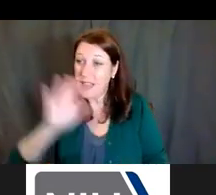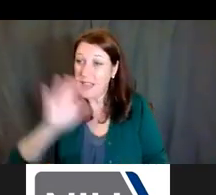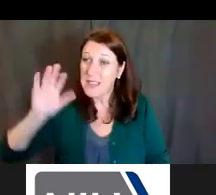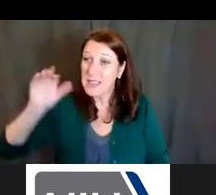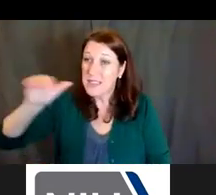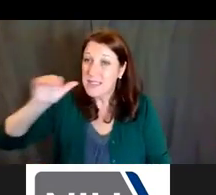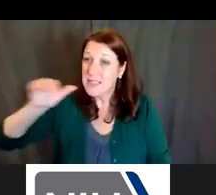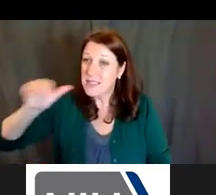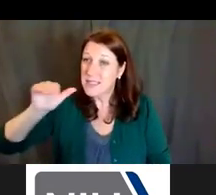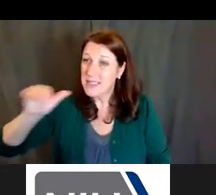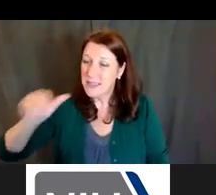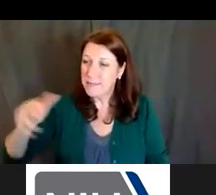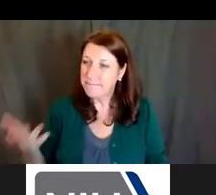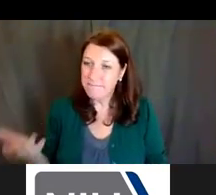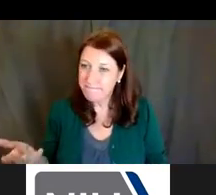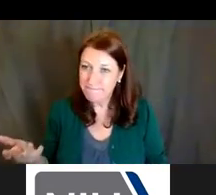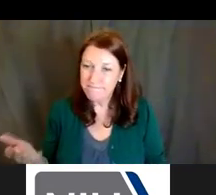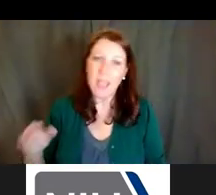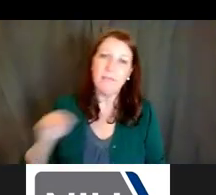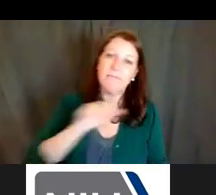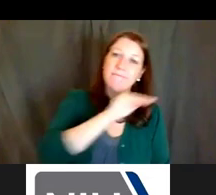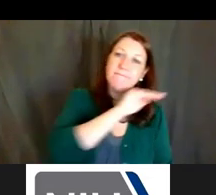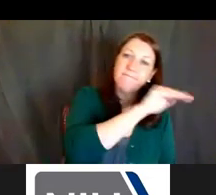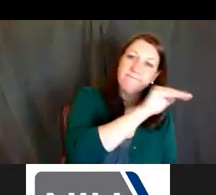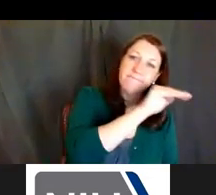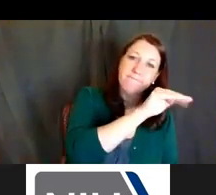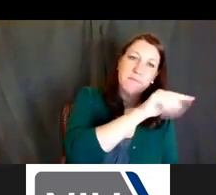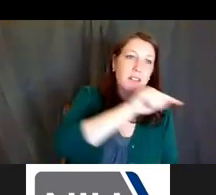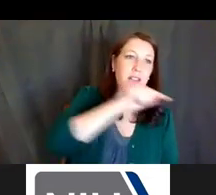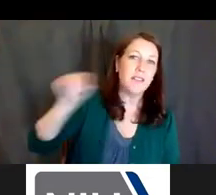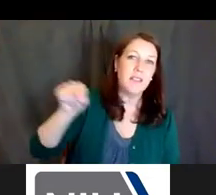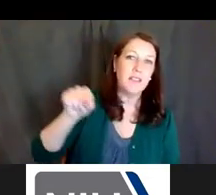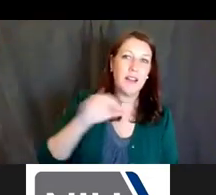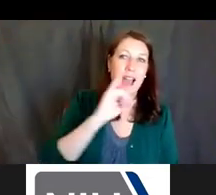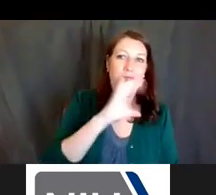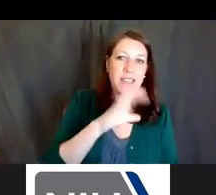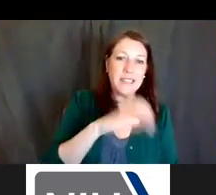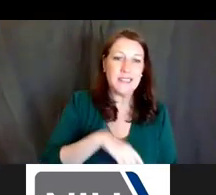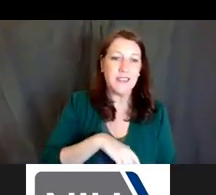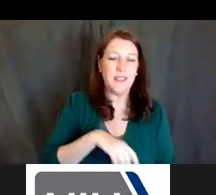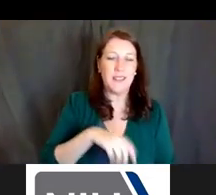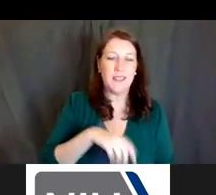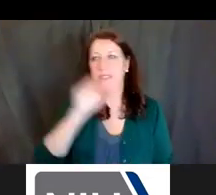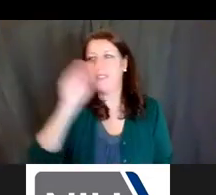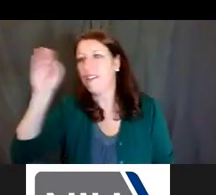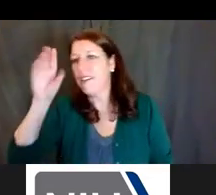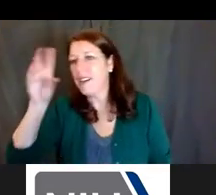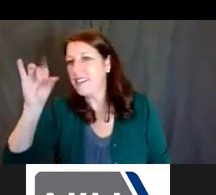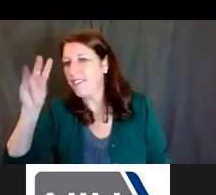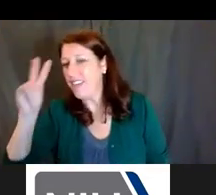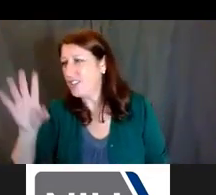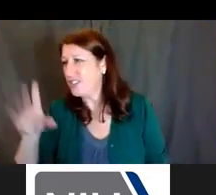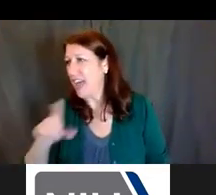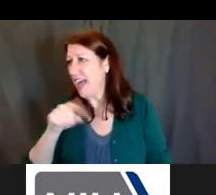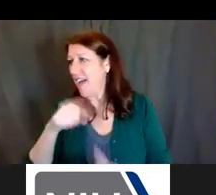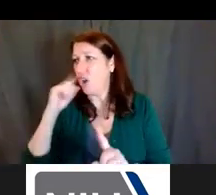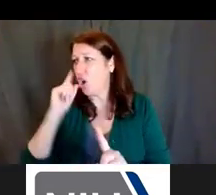other pinging at the IC, other people in the division. Hey, I haven't heard from So-and-So, are they out sick?